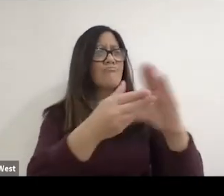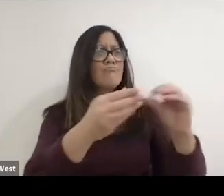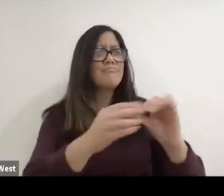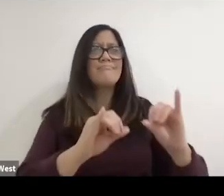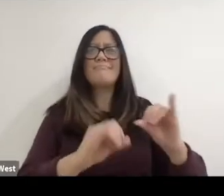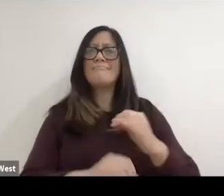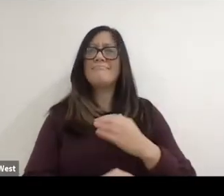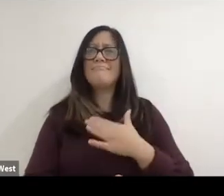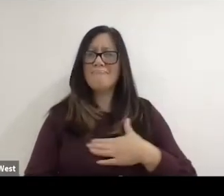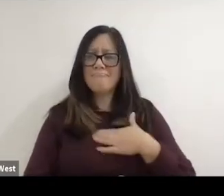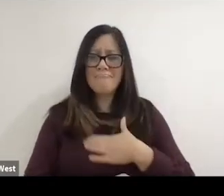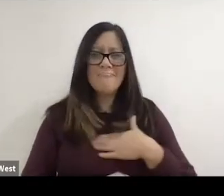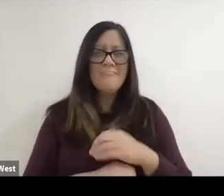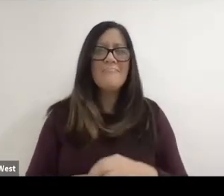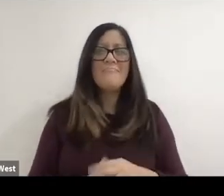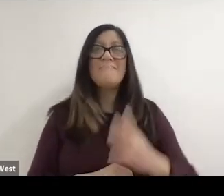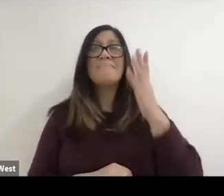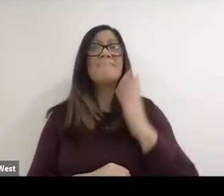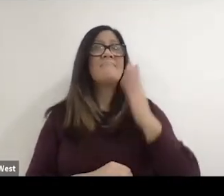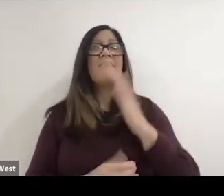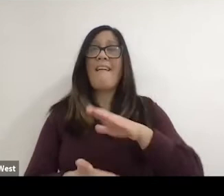Well, at school when I was on my feet